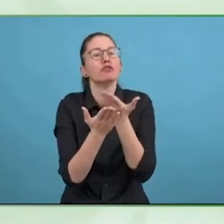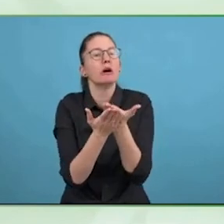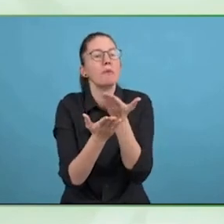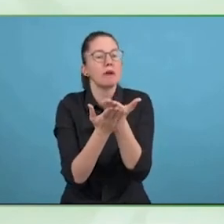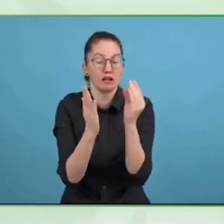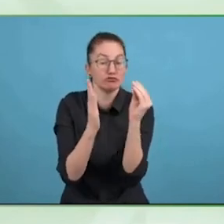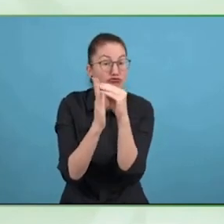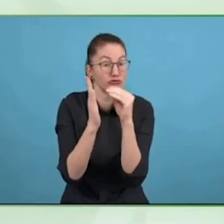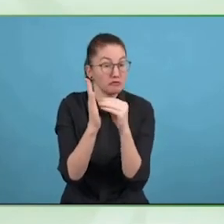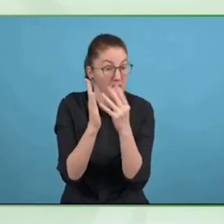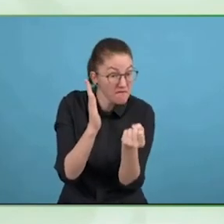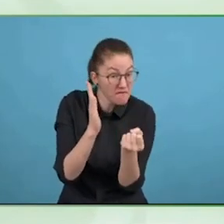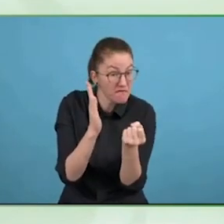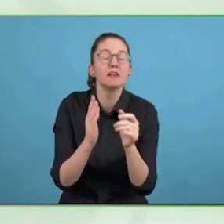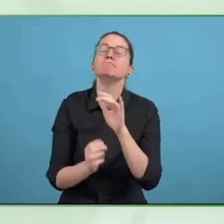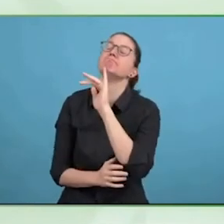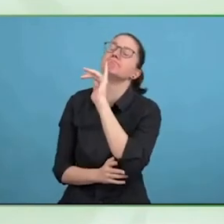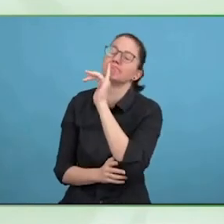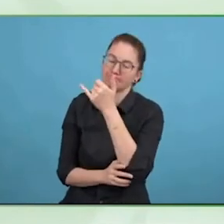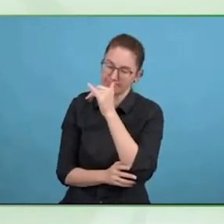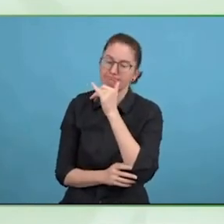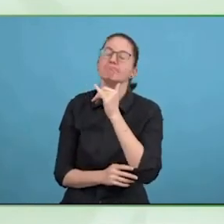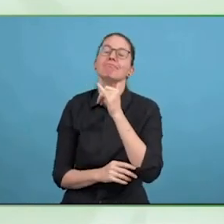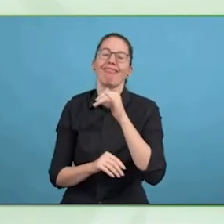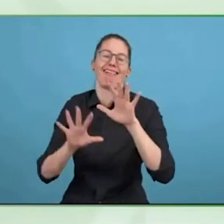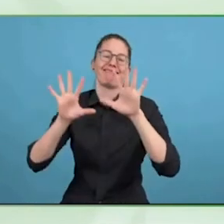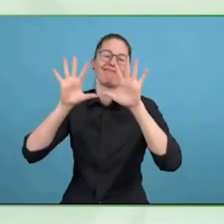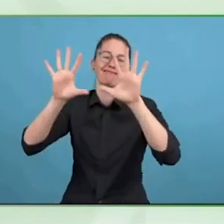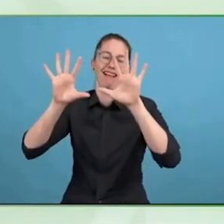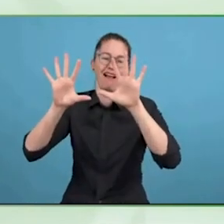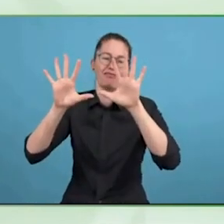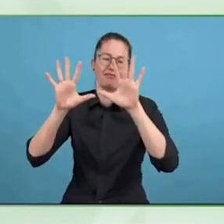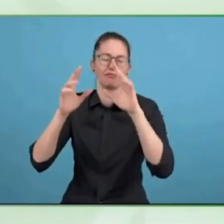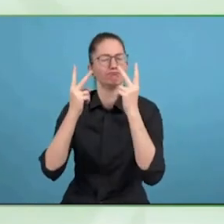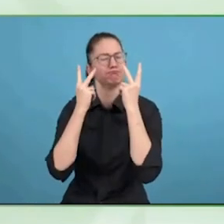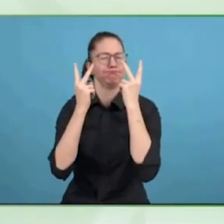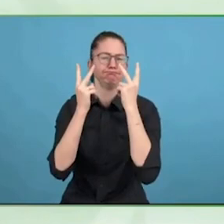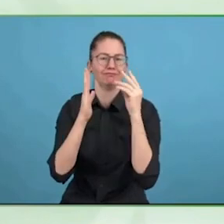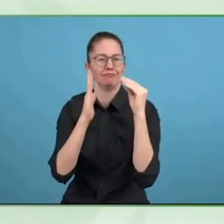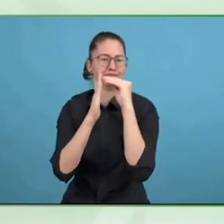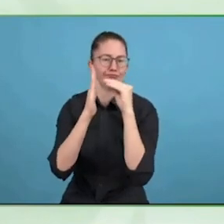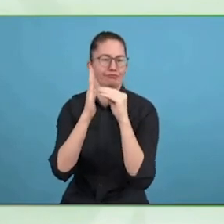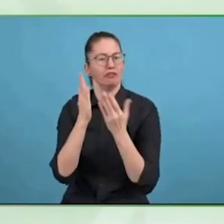It is a development with a contribution for more than 500